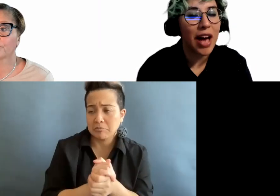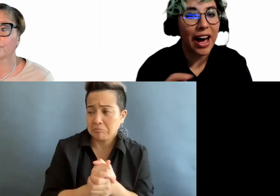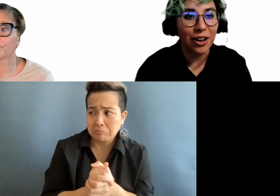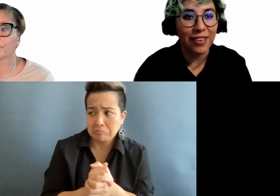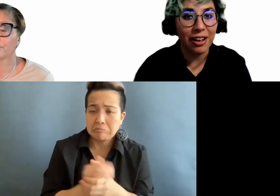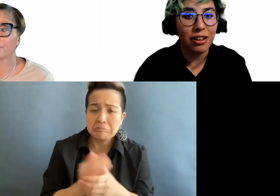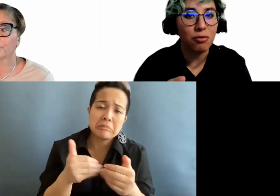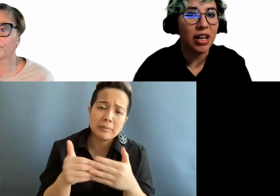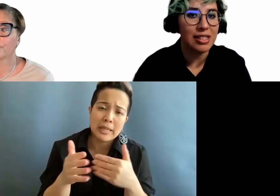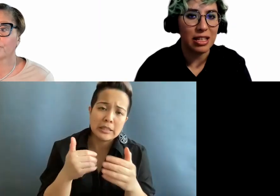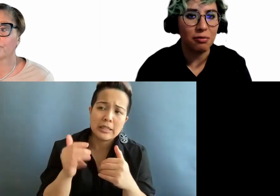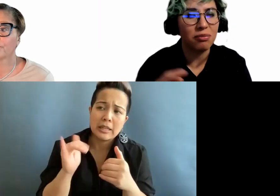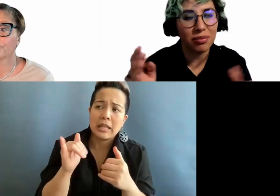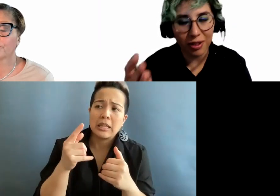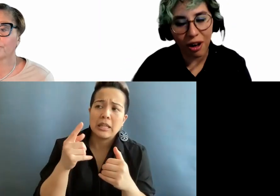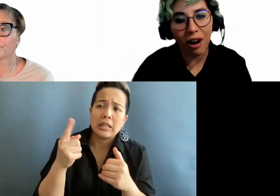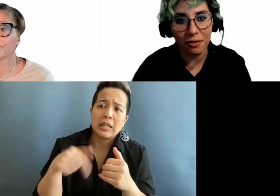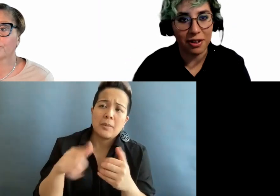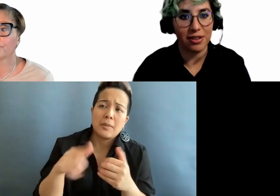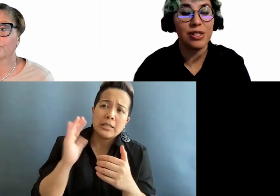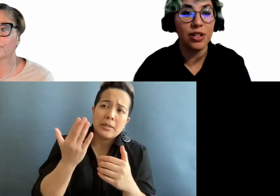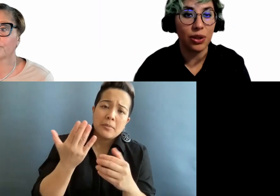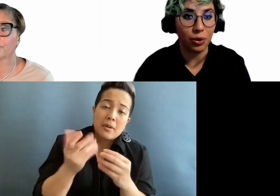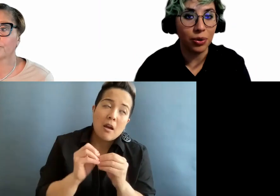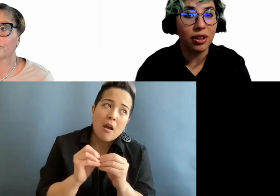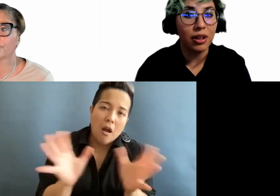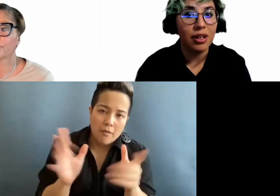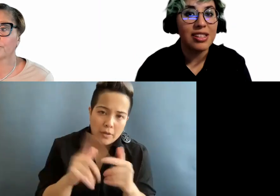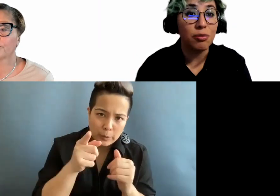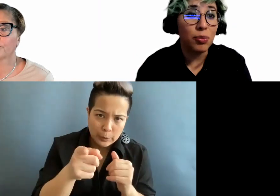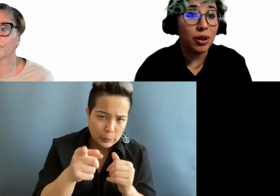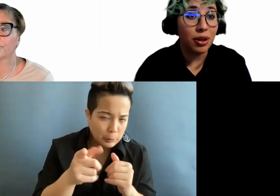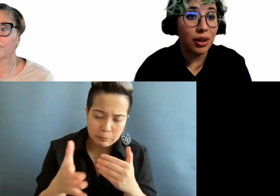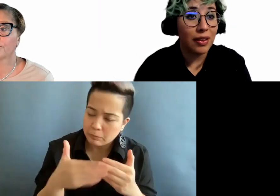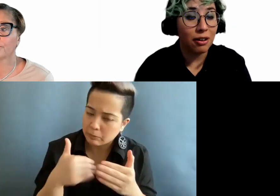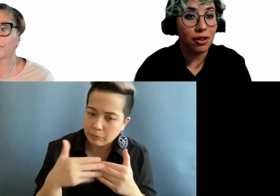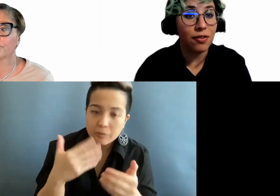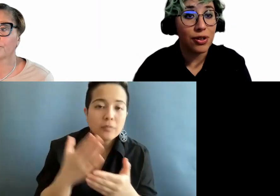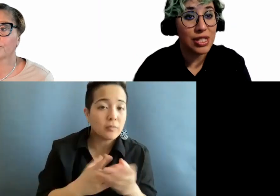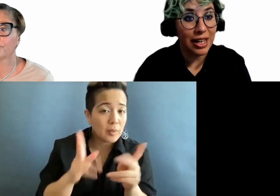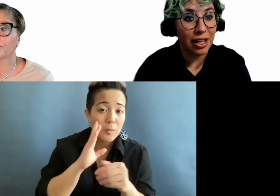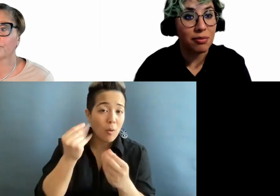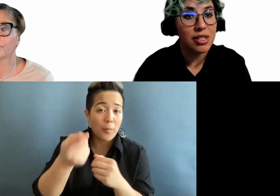matter that they might seem obvious to you. Some people are going there for the first time,